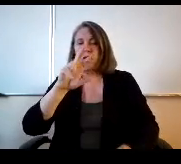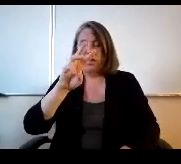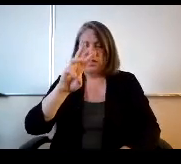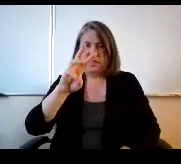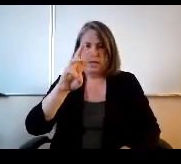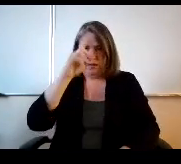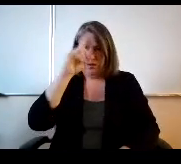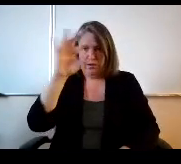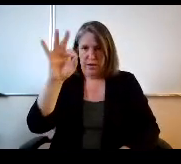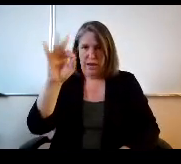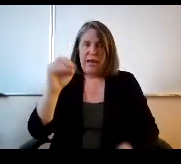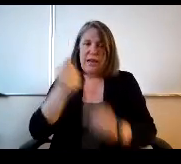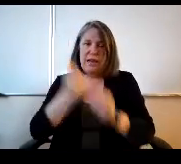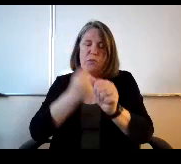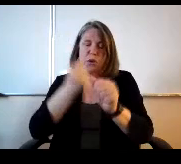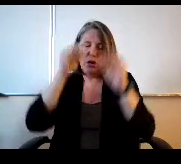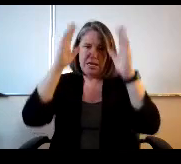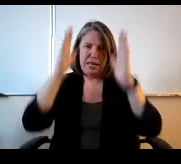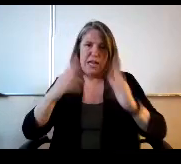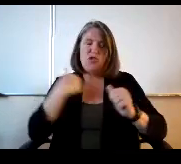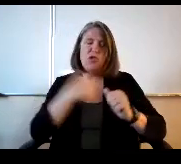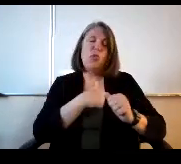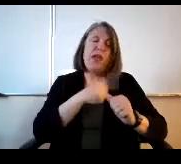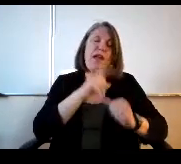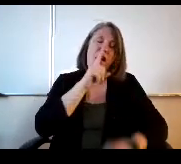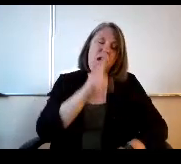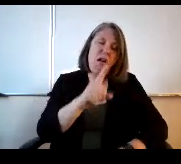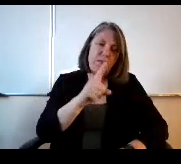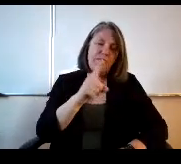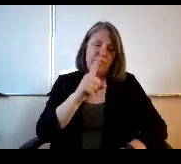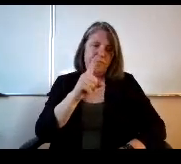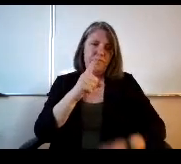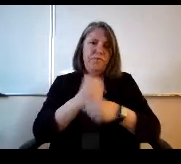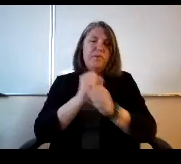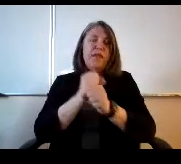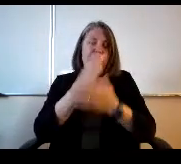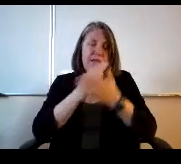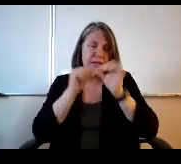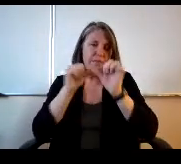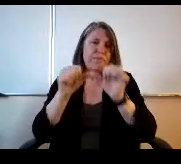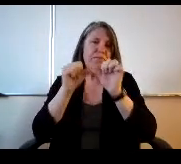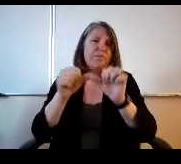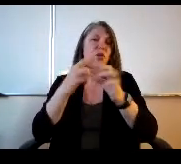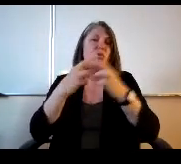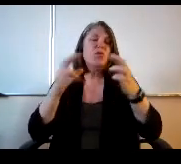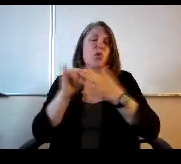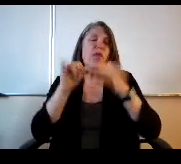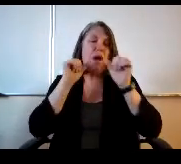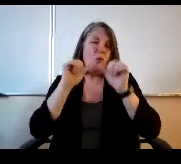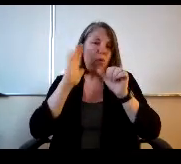They're going to pay this summer. We are creating some sustainable and reusable resources that will carry on long into the future.